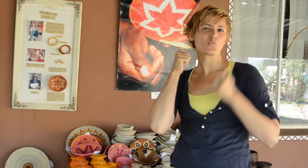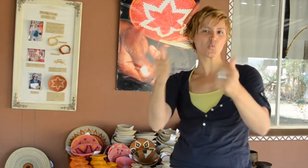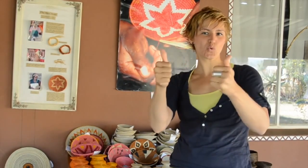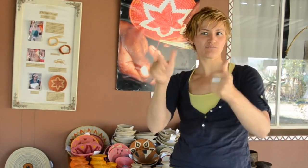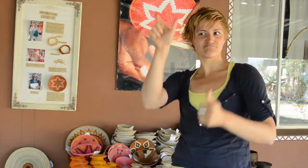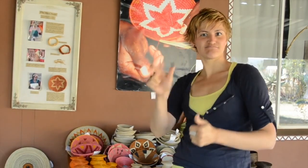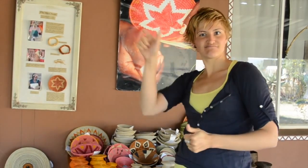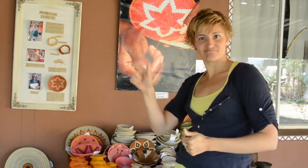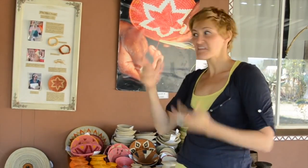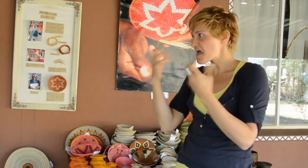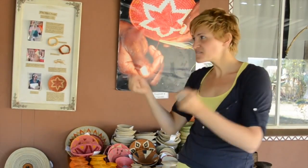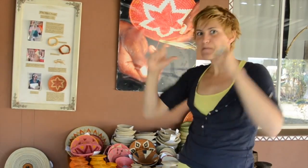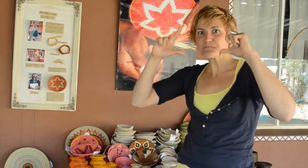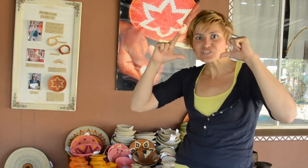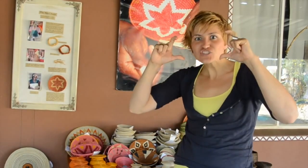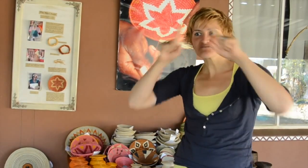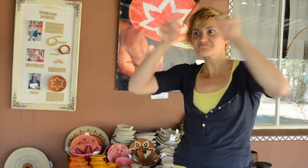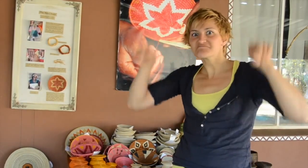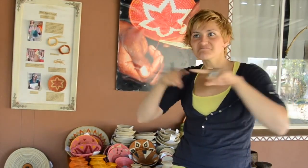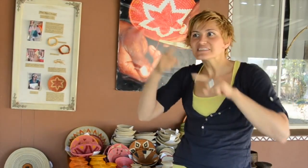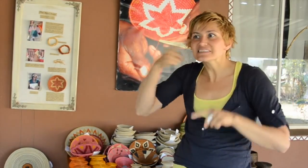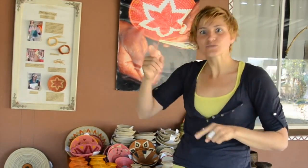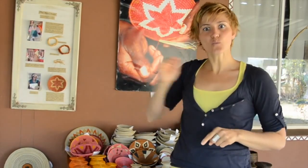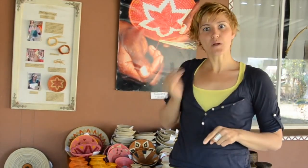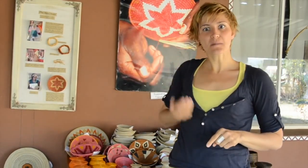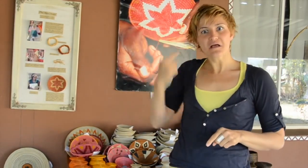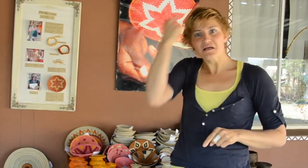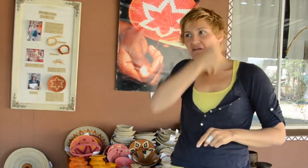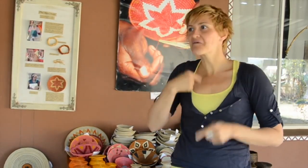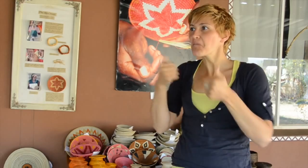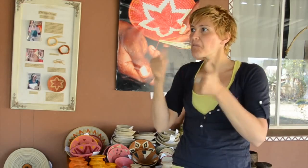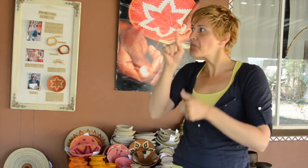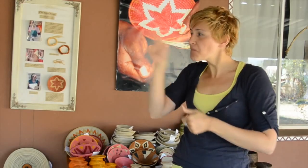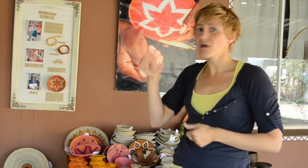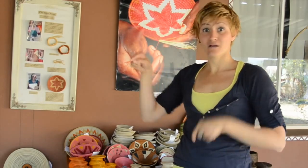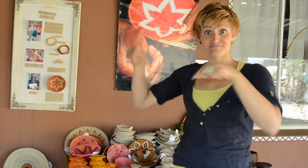There are several pictures of women that have many years of experience.